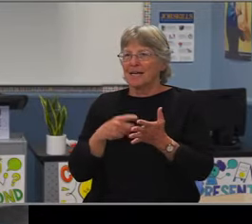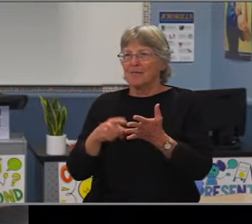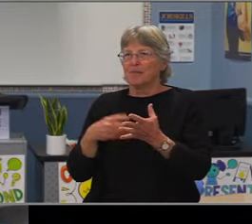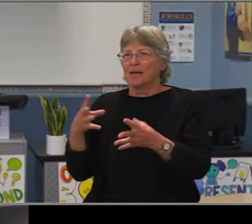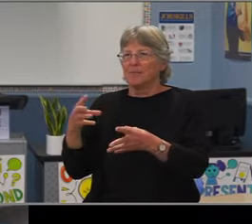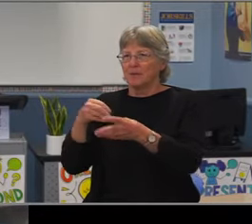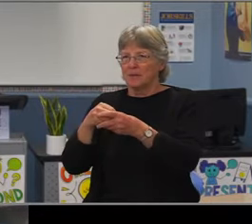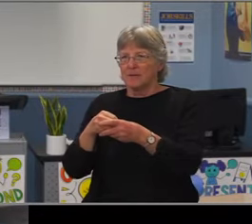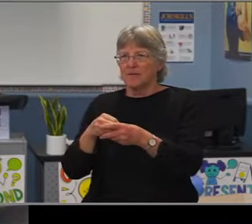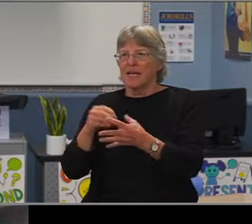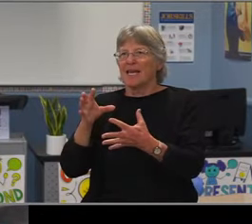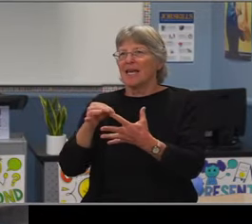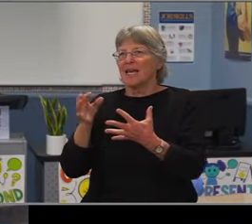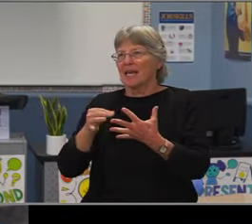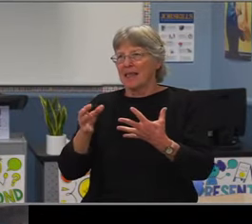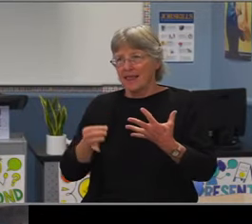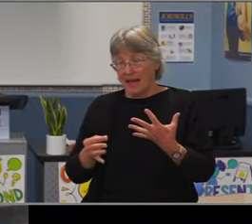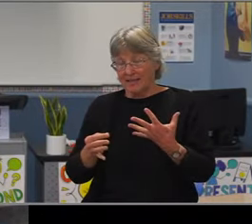Anyhow, any further discussion?